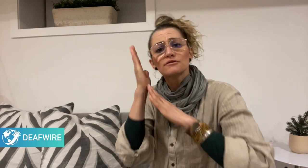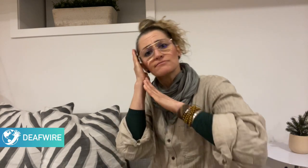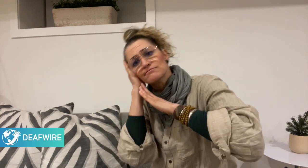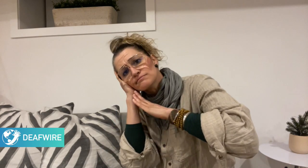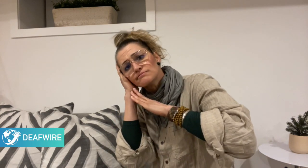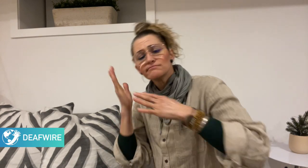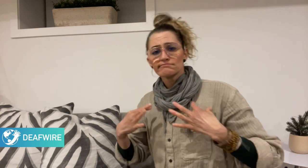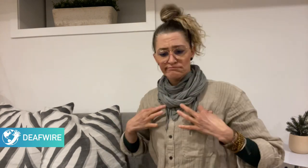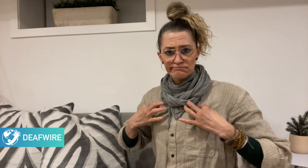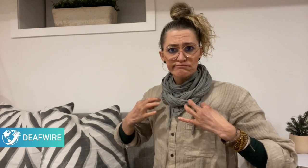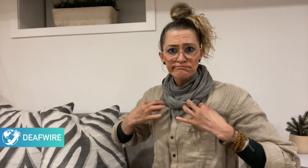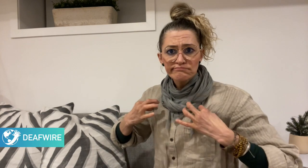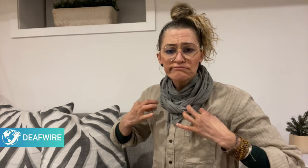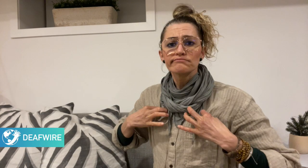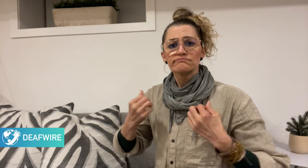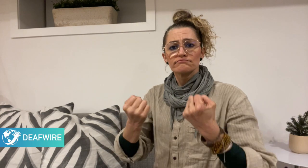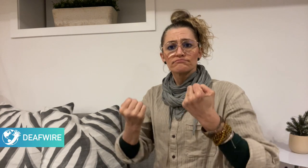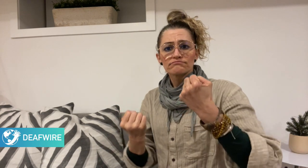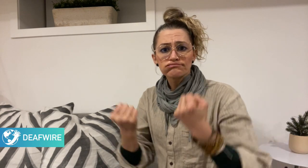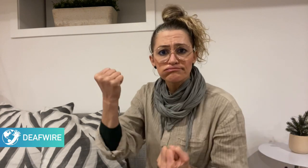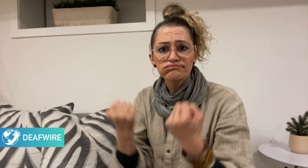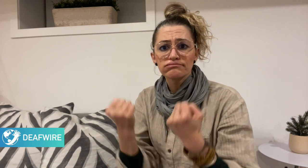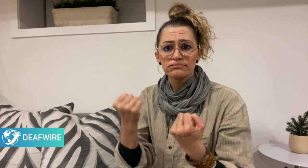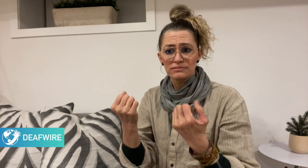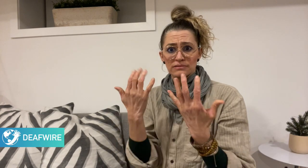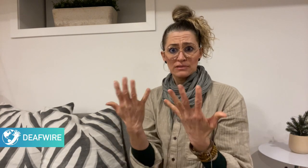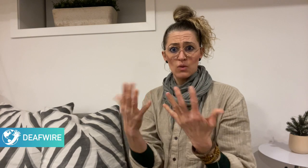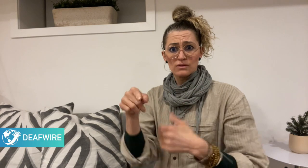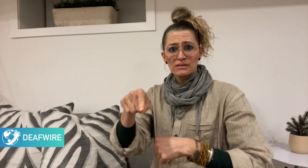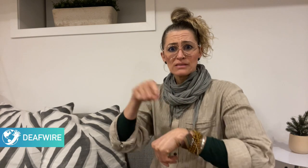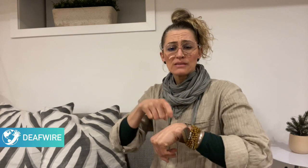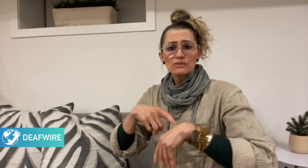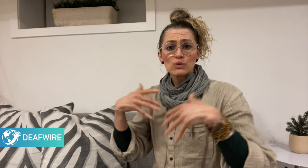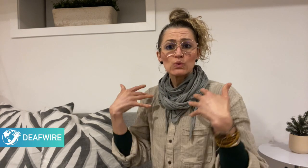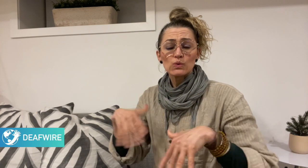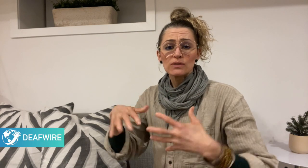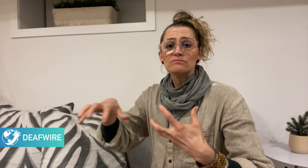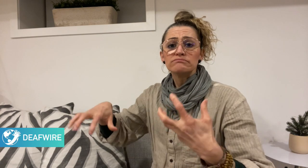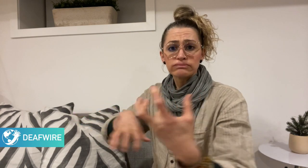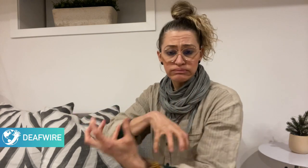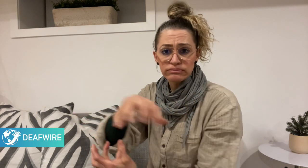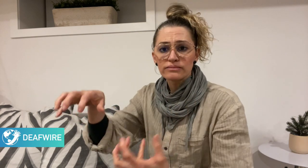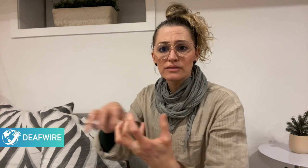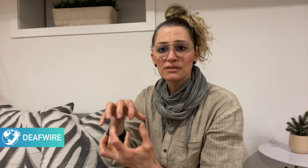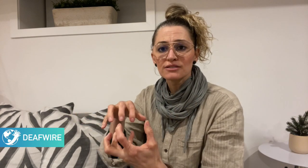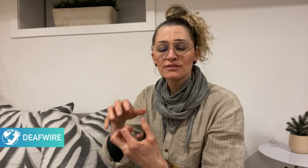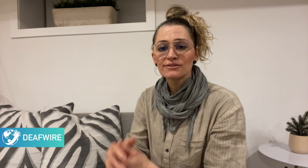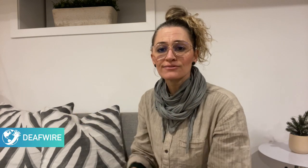transportation through this time of crisis.